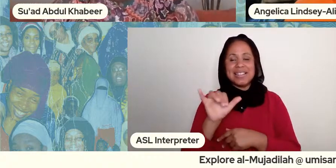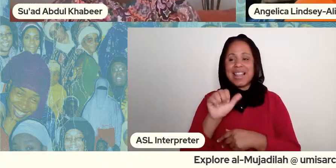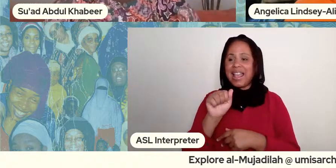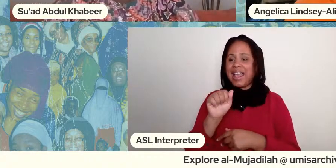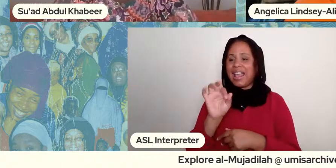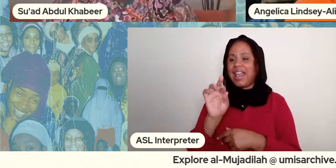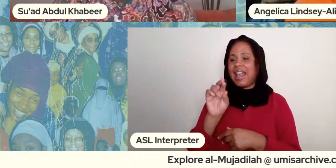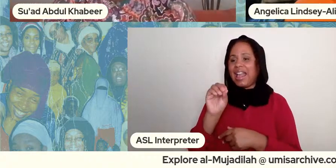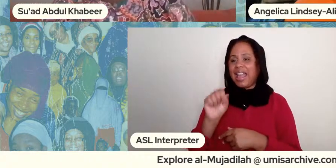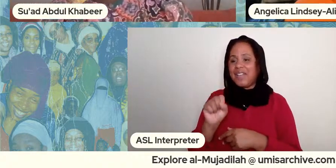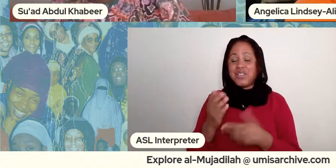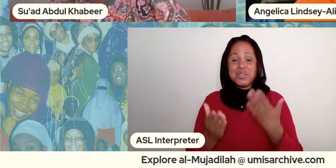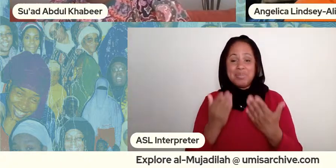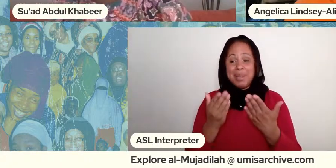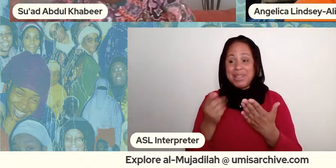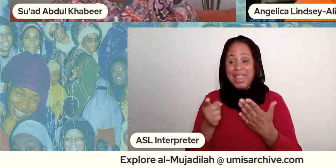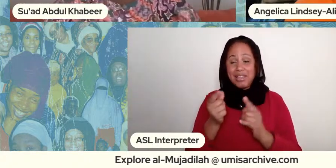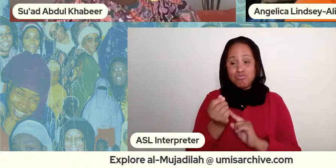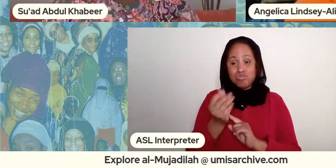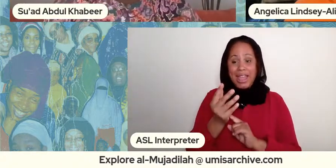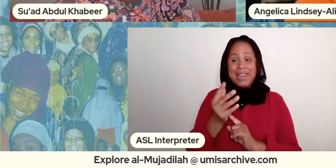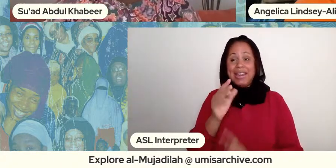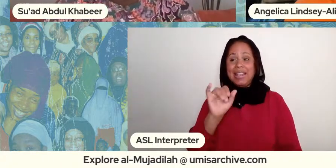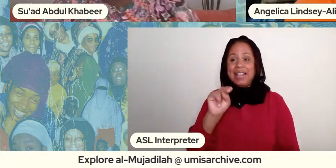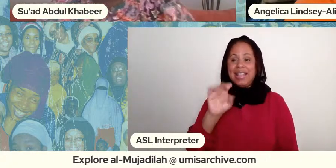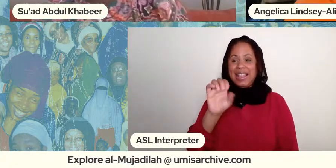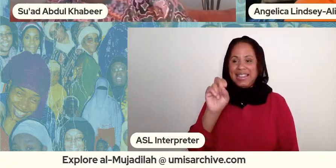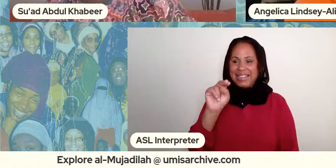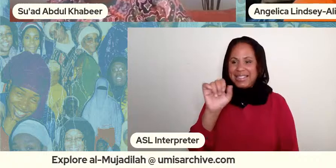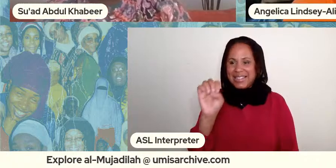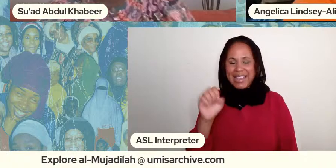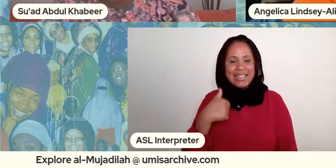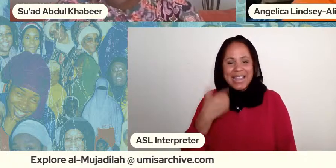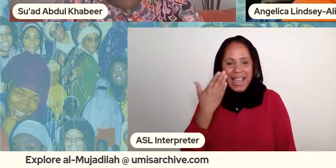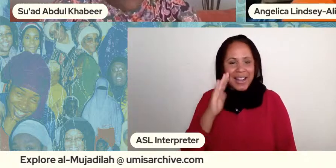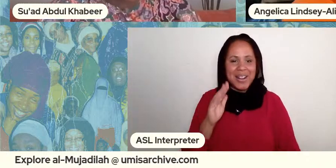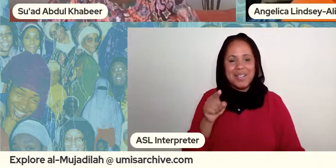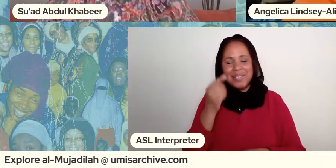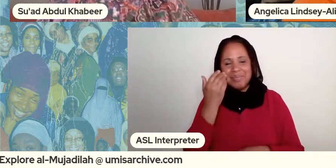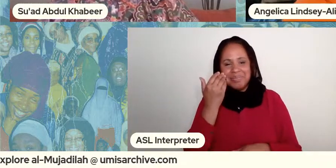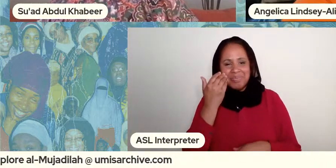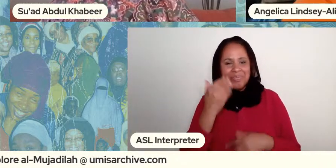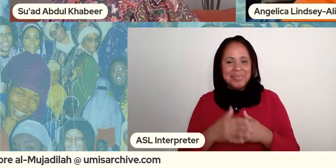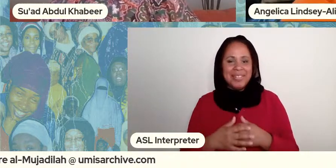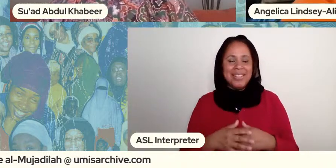incense maybe there's some miles in the background i don't know some girl scout hair you know yeah